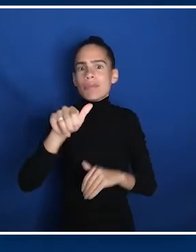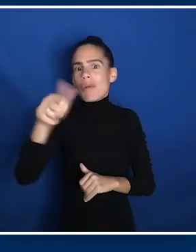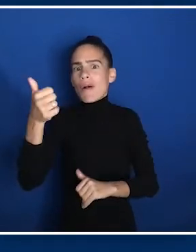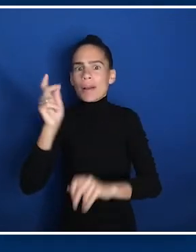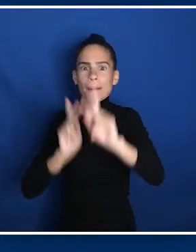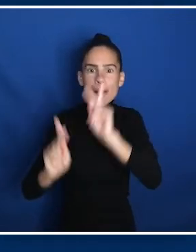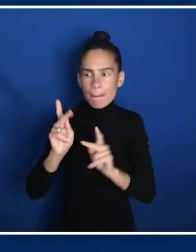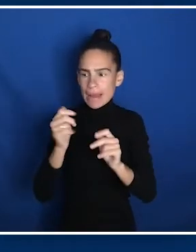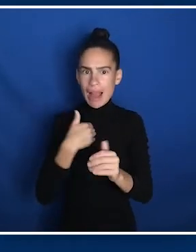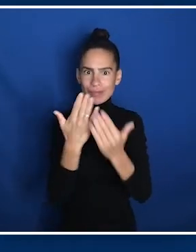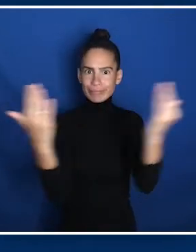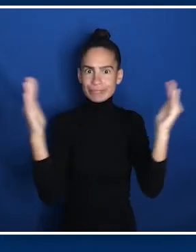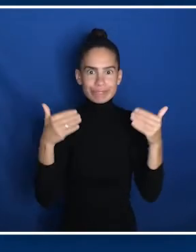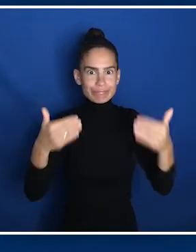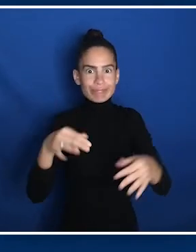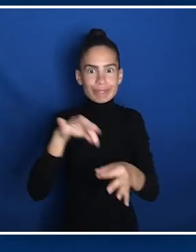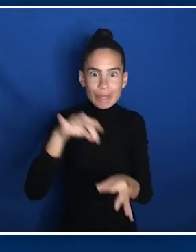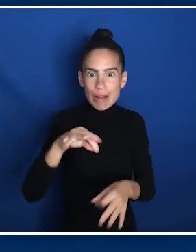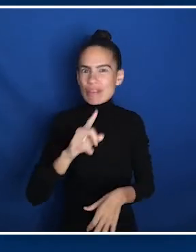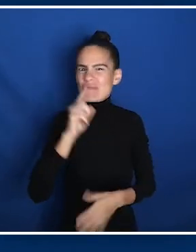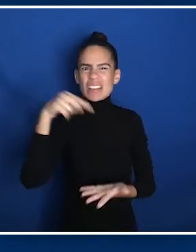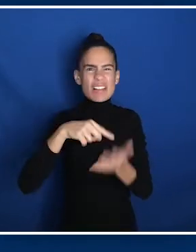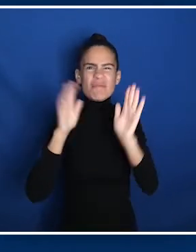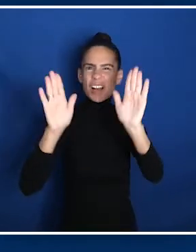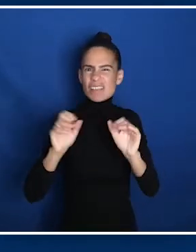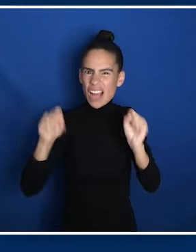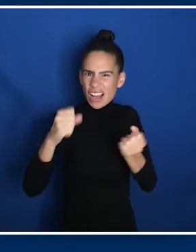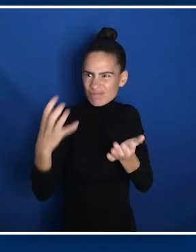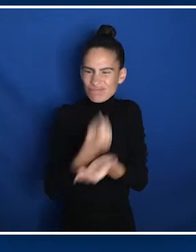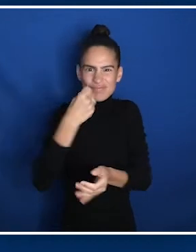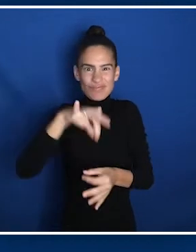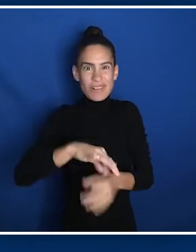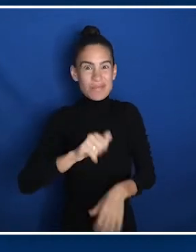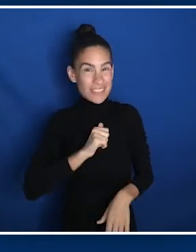standing at their own ballot box. [Andrea] It's wonderful to be able to have the option of voting on my own.